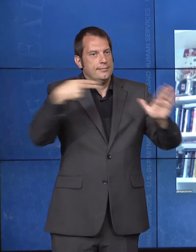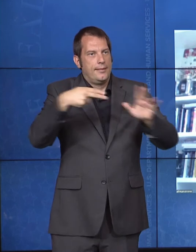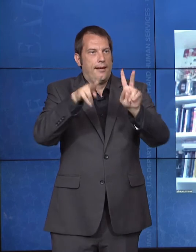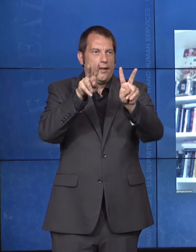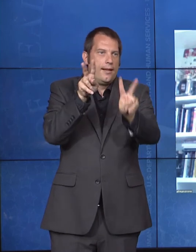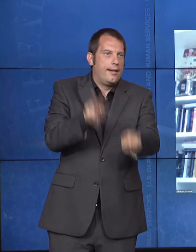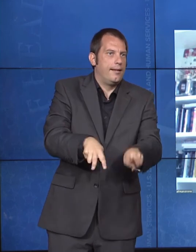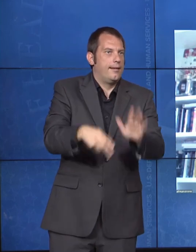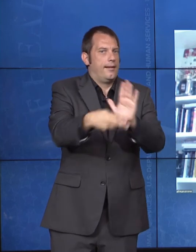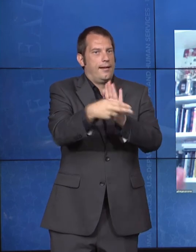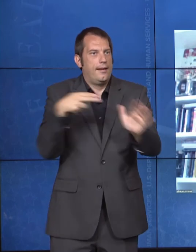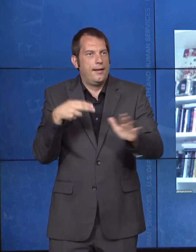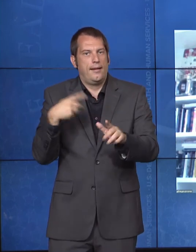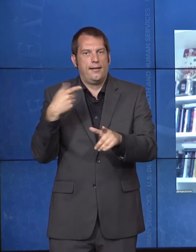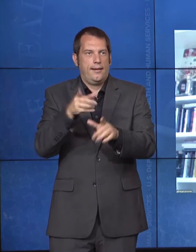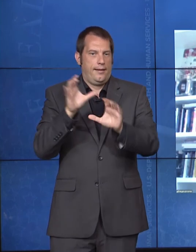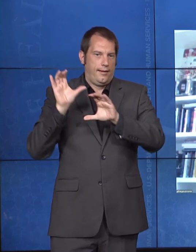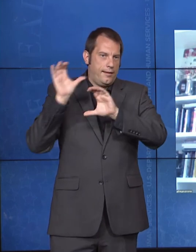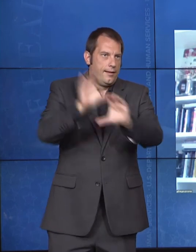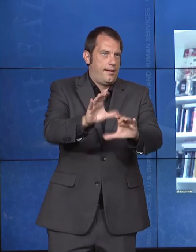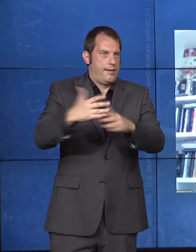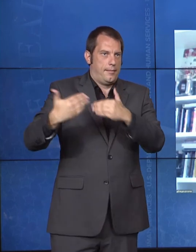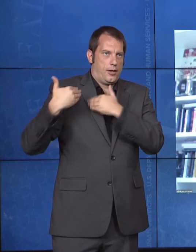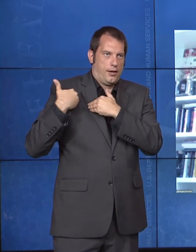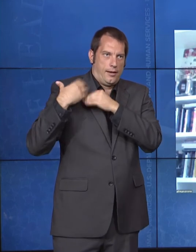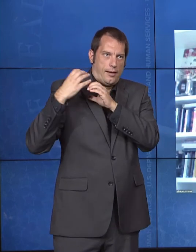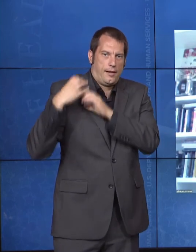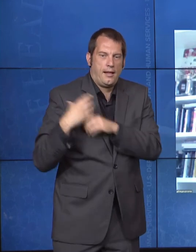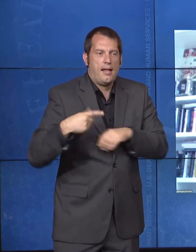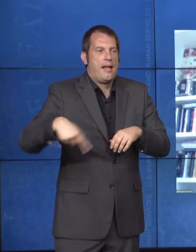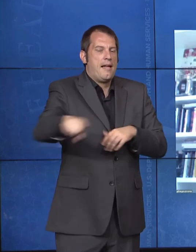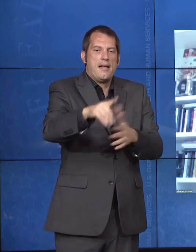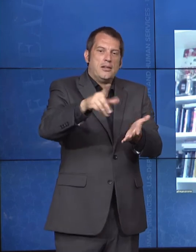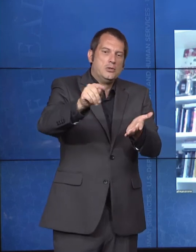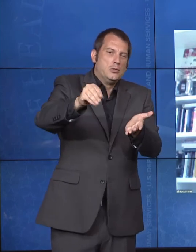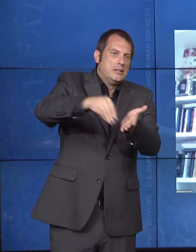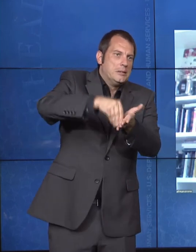society or they're expensive or inconvenient? We see this.